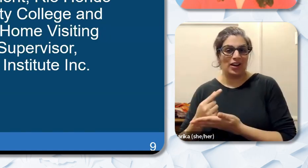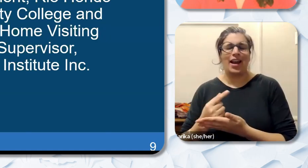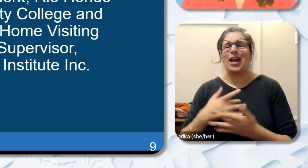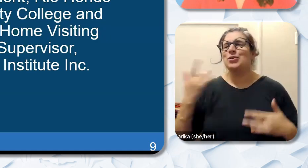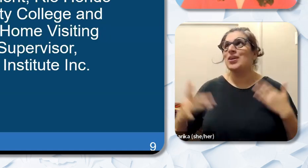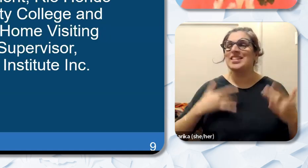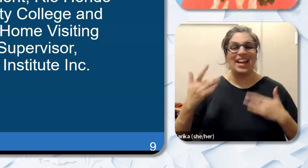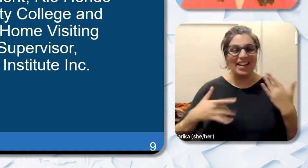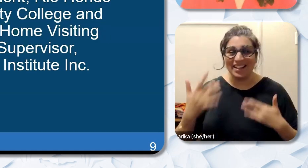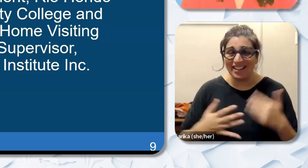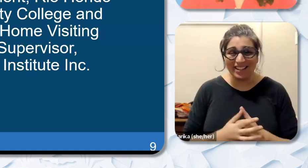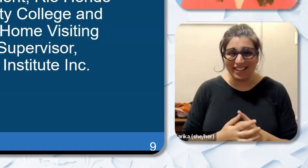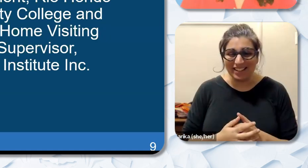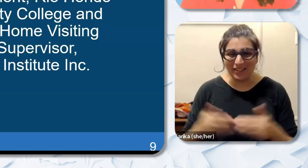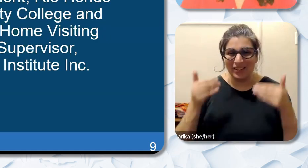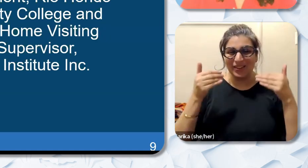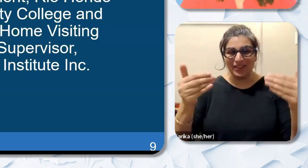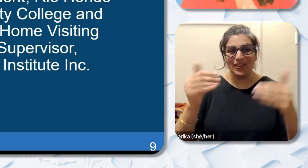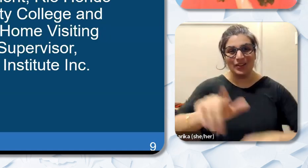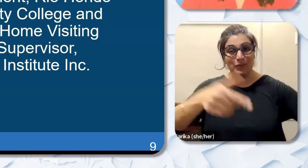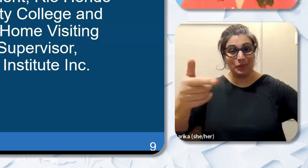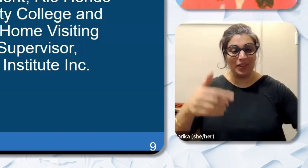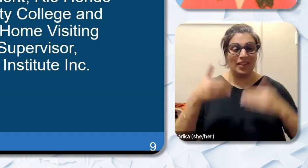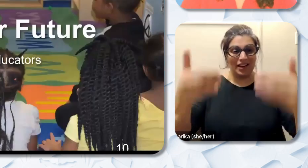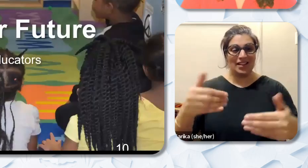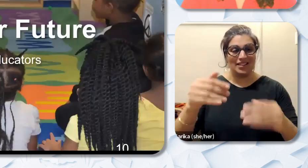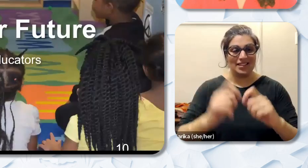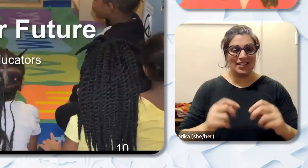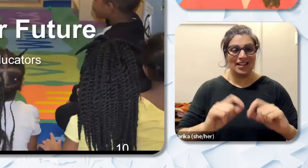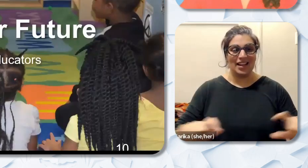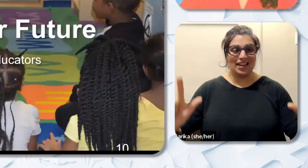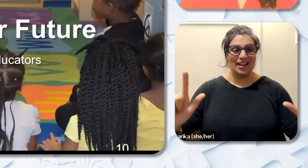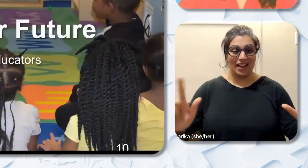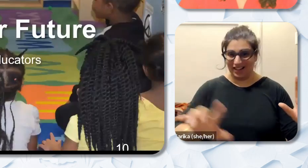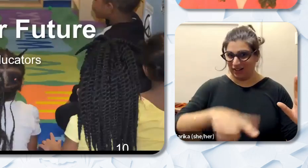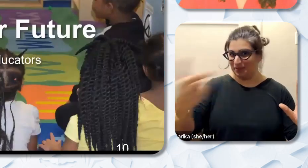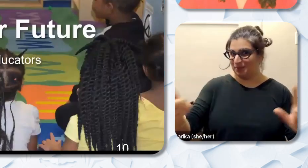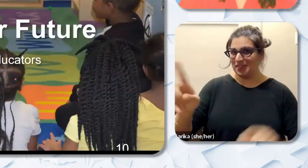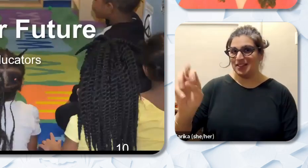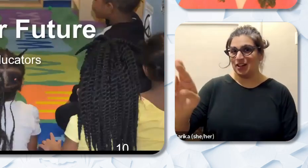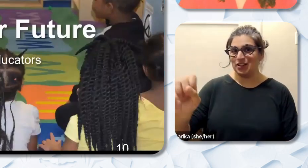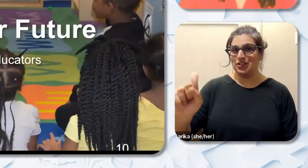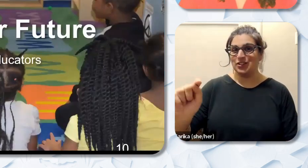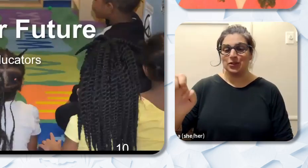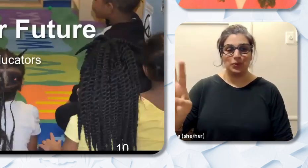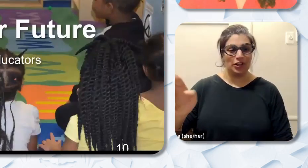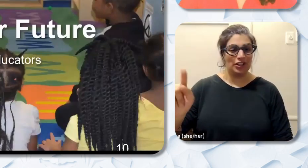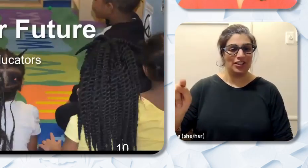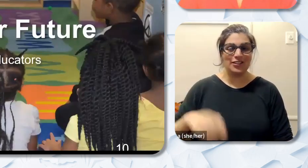Dr. Stewart. We will go ahead and go to the next slide and I will hand it over to you Dr. Stewart.